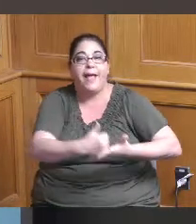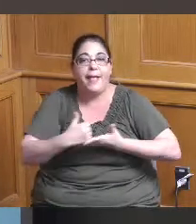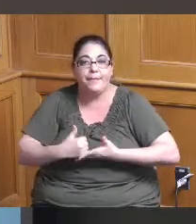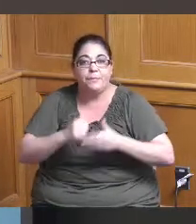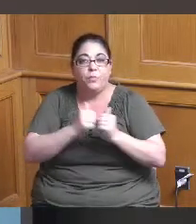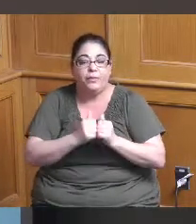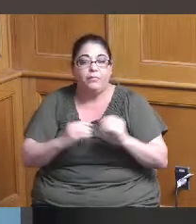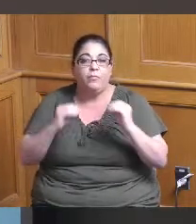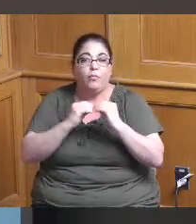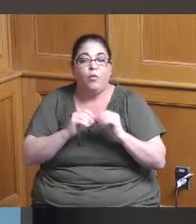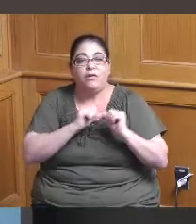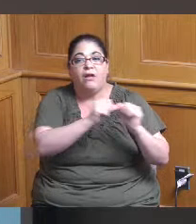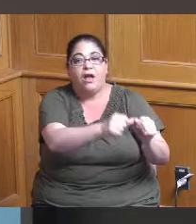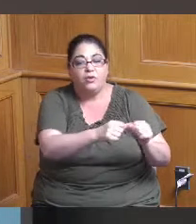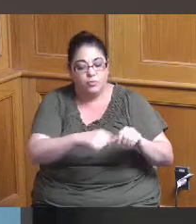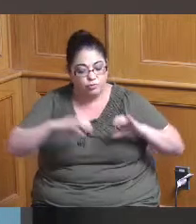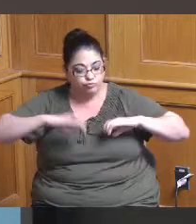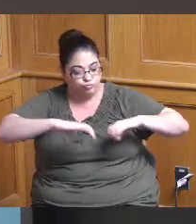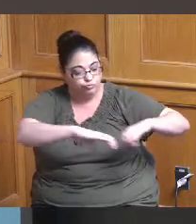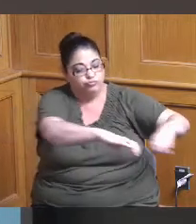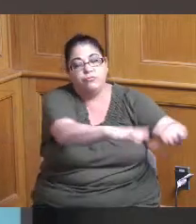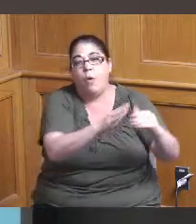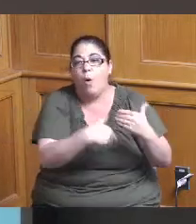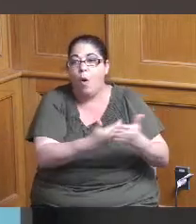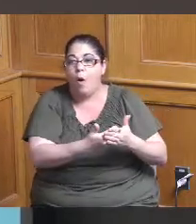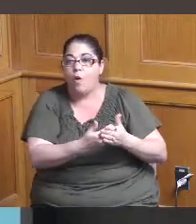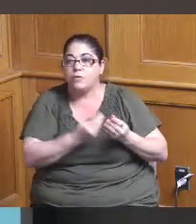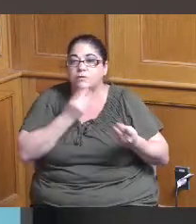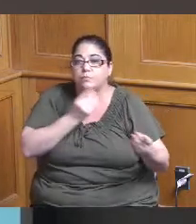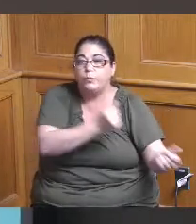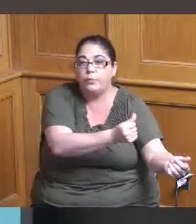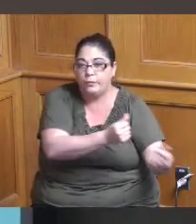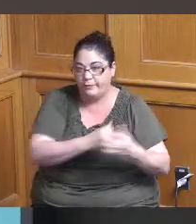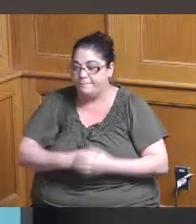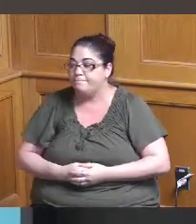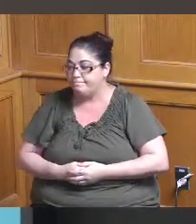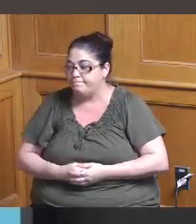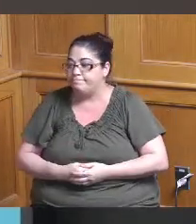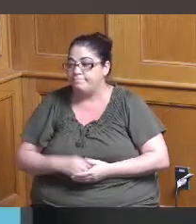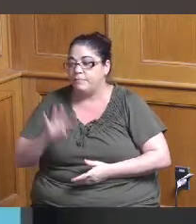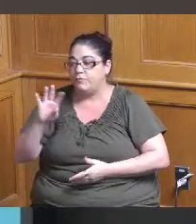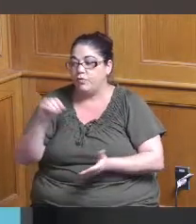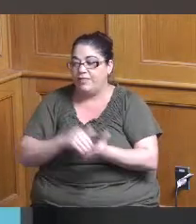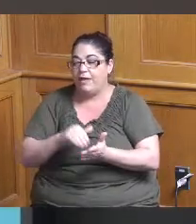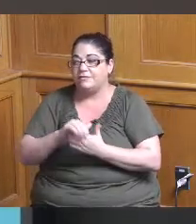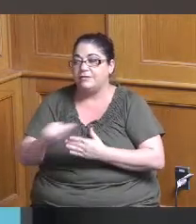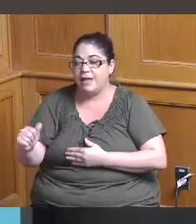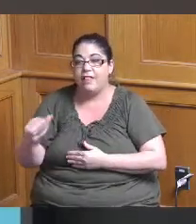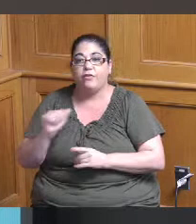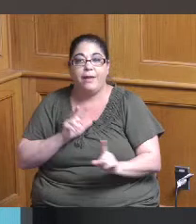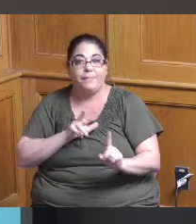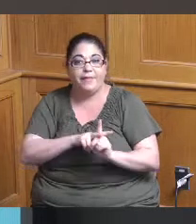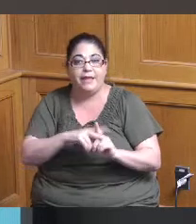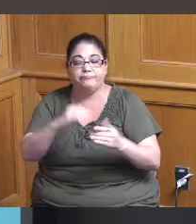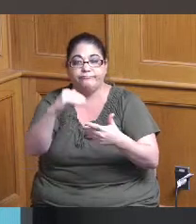along the corridor it's forty thousand dollar recommendation and then finally city of Wyoming